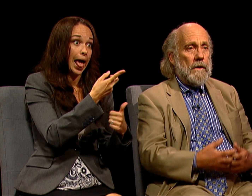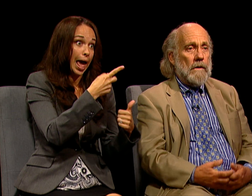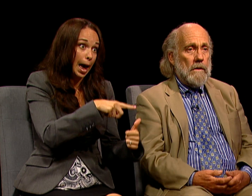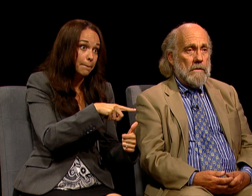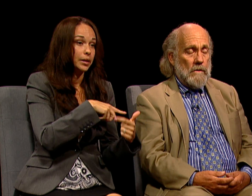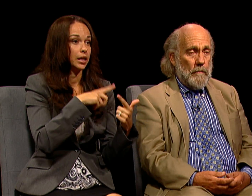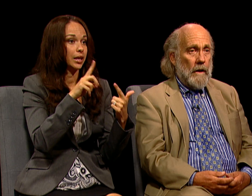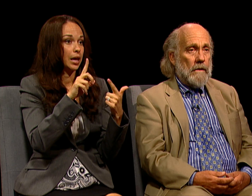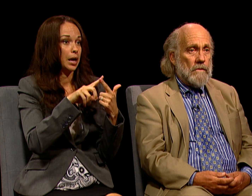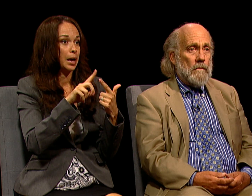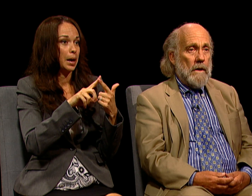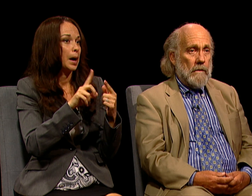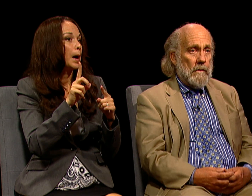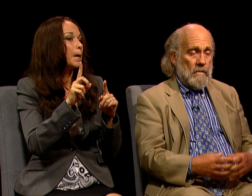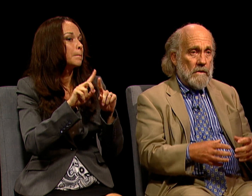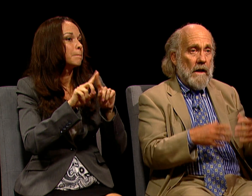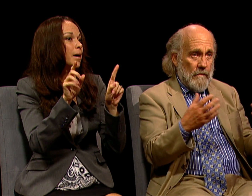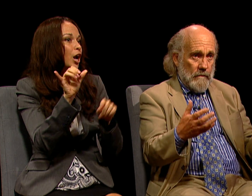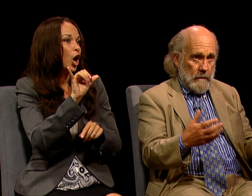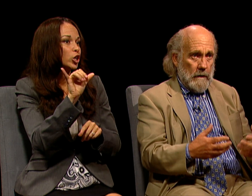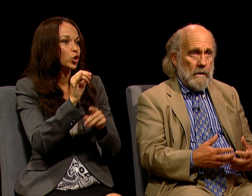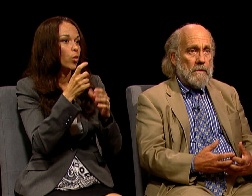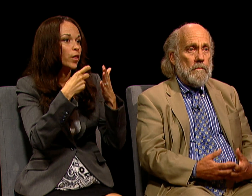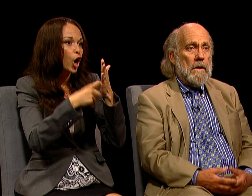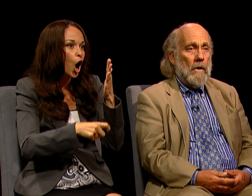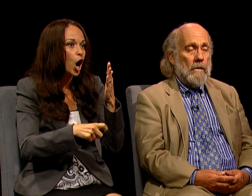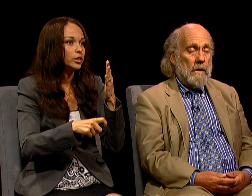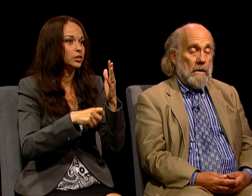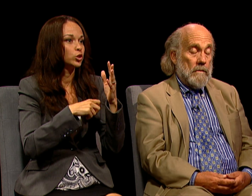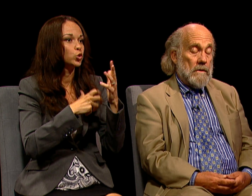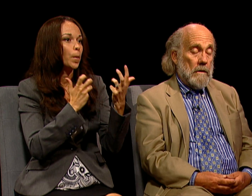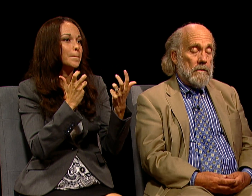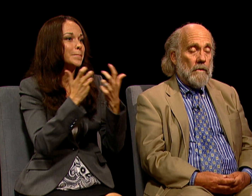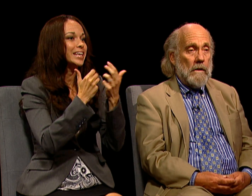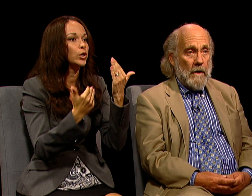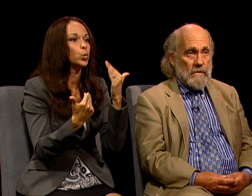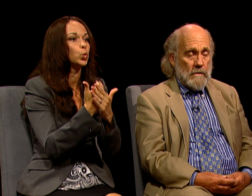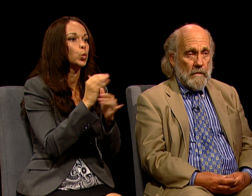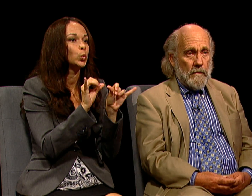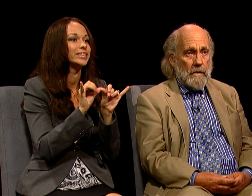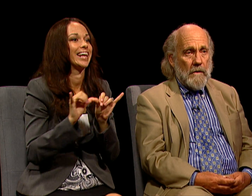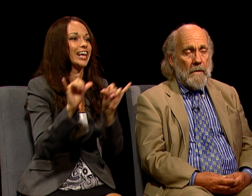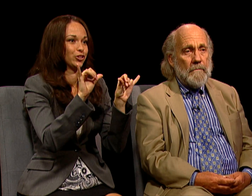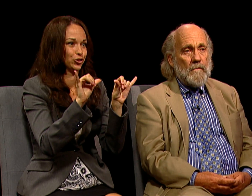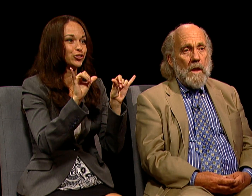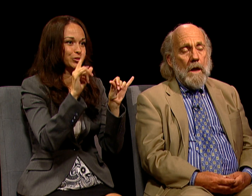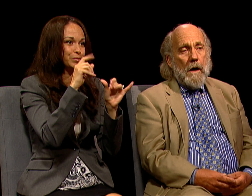THESE NEW PLANTS TO MAKE THEM SAFE AS A RESULT OF ALL LESSONS WE'VE LEARNED.